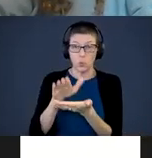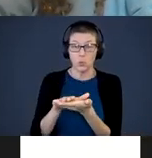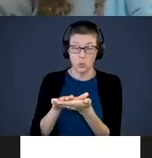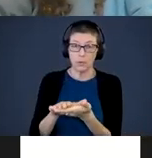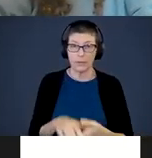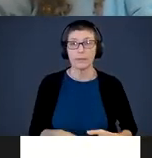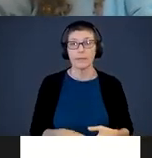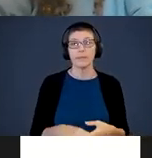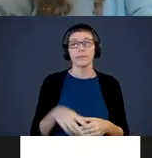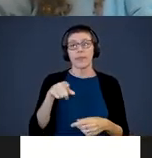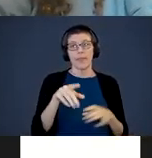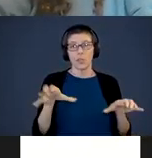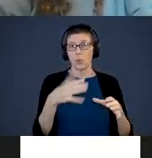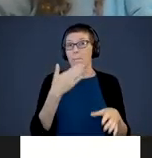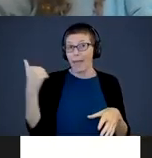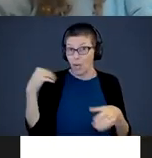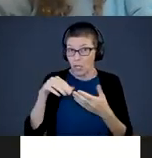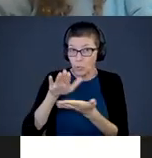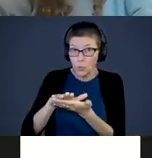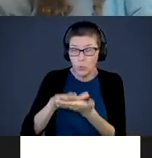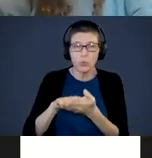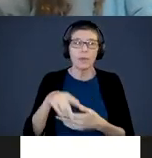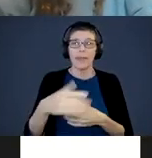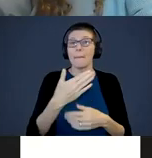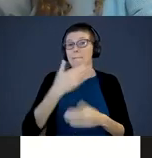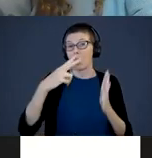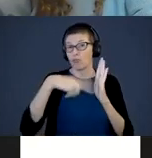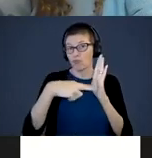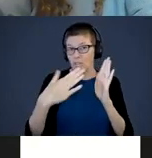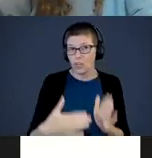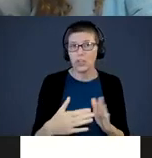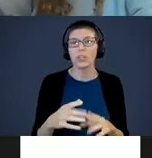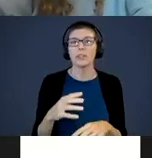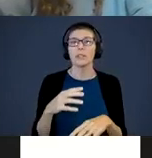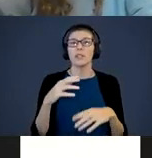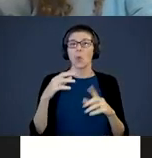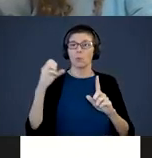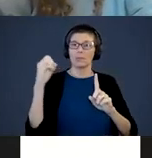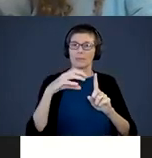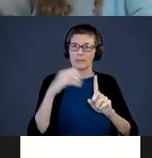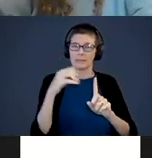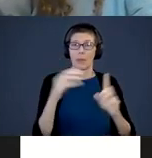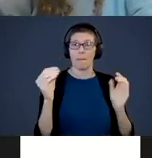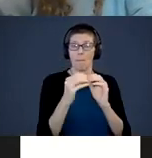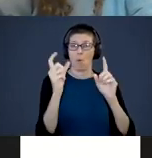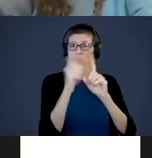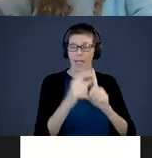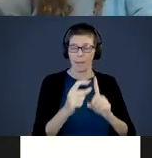do better academically, they are better readers. Exposure to more vocabulary, exposure to language,